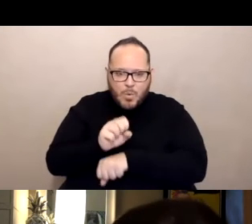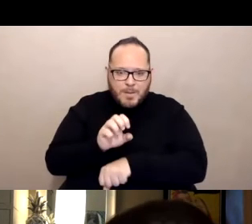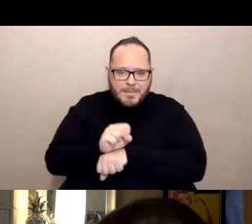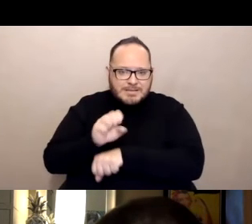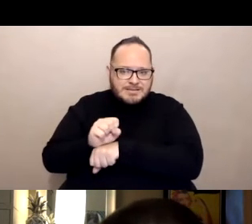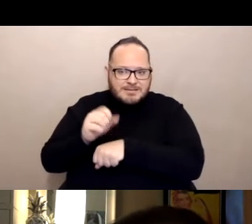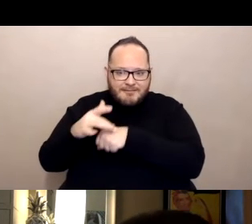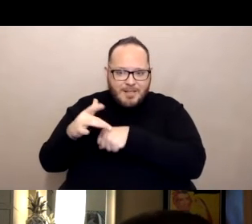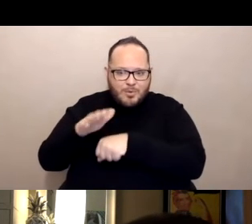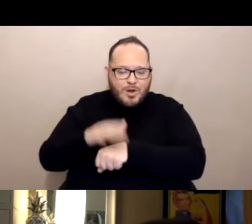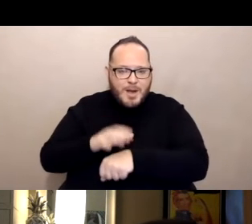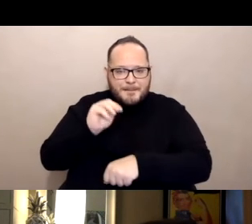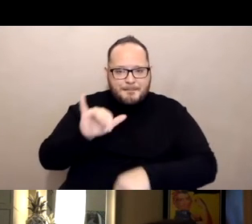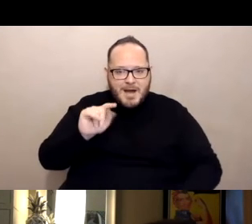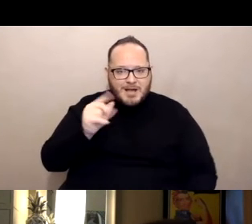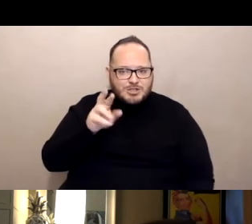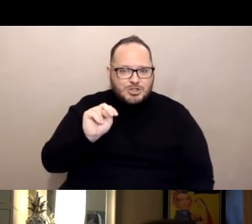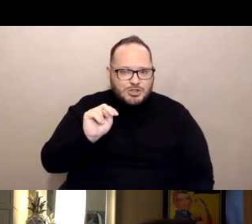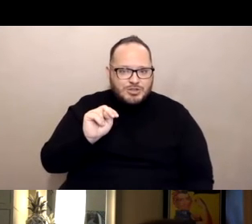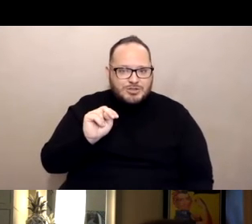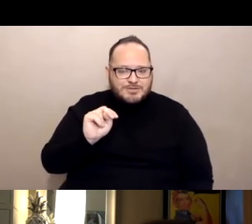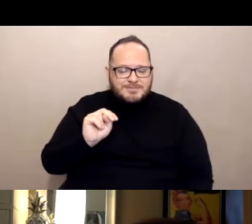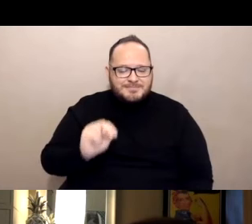There's still a limited supply though.